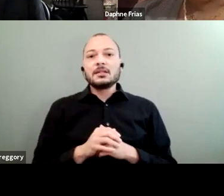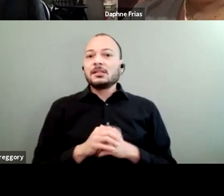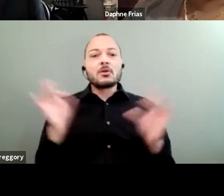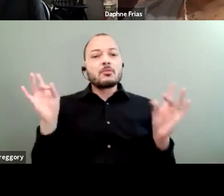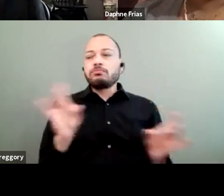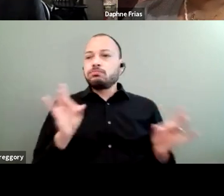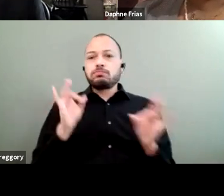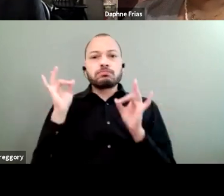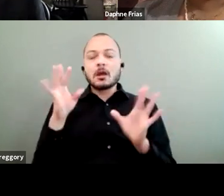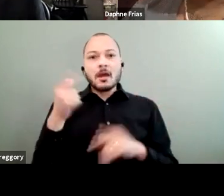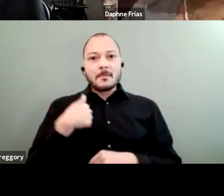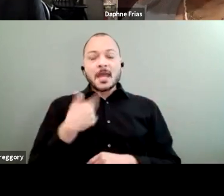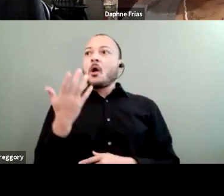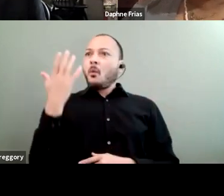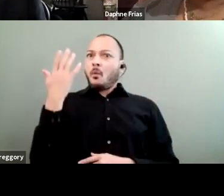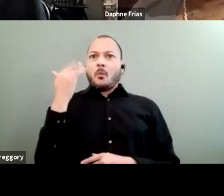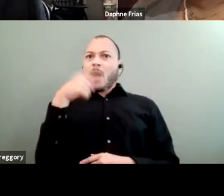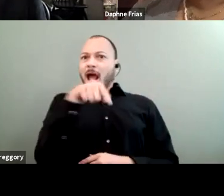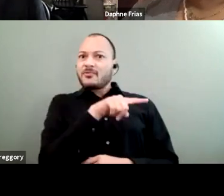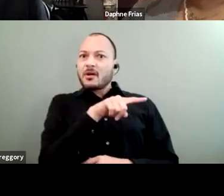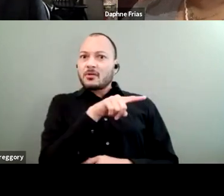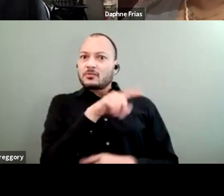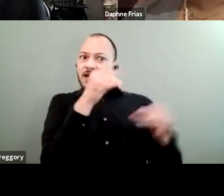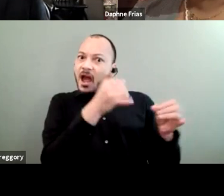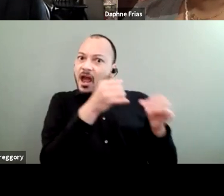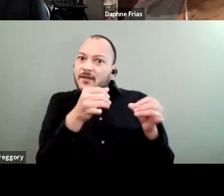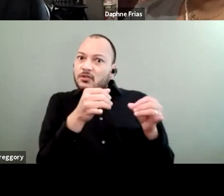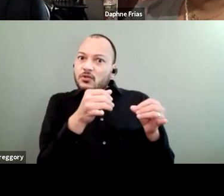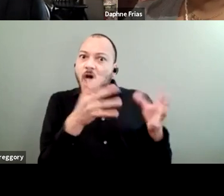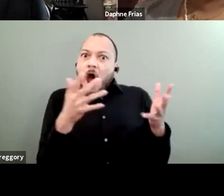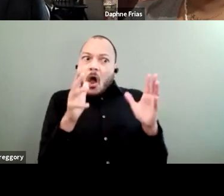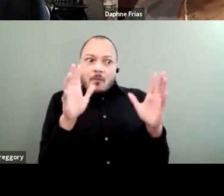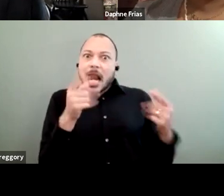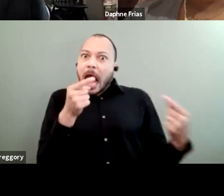Why are those individuals who are already struggling to meet the bare minimum,